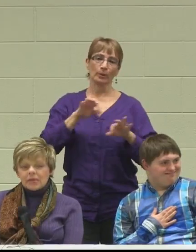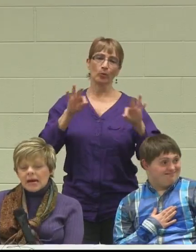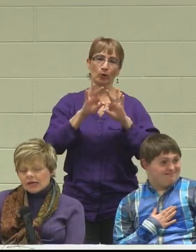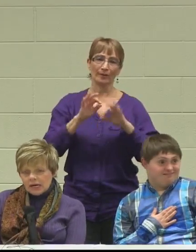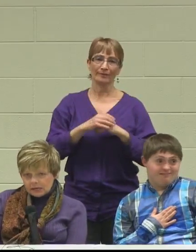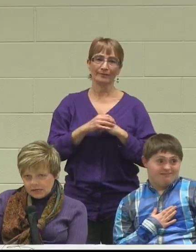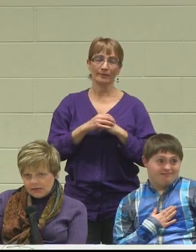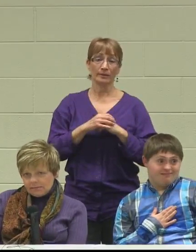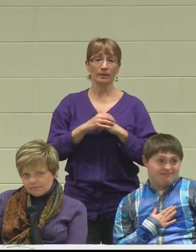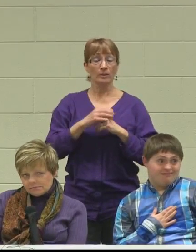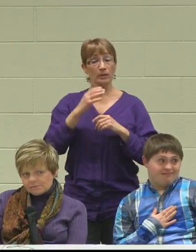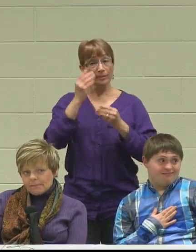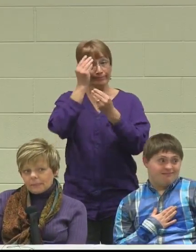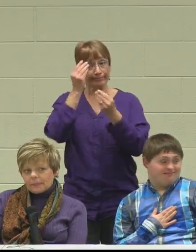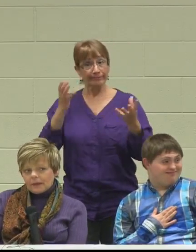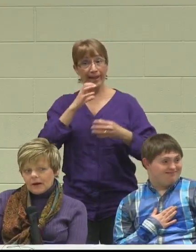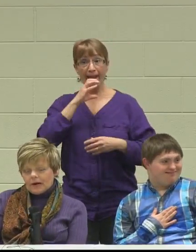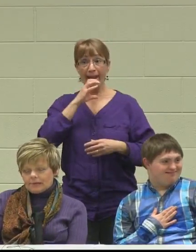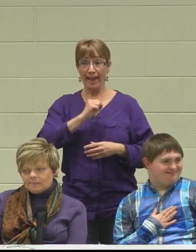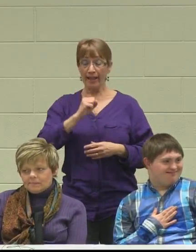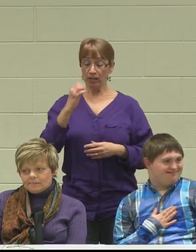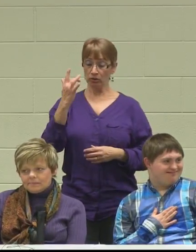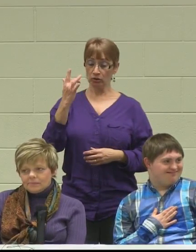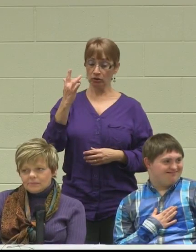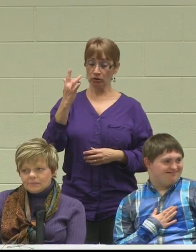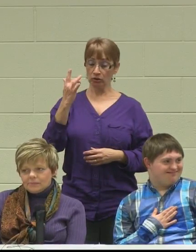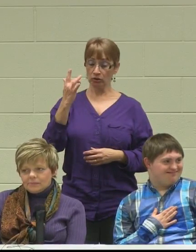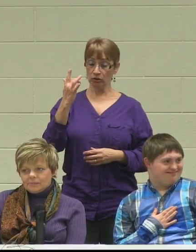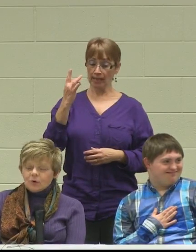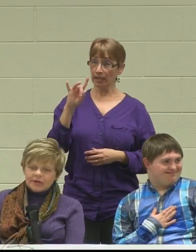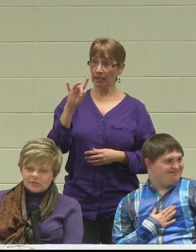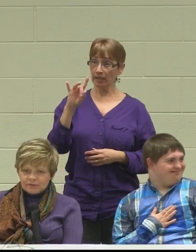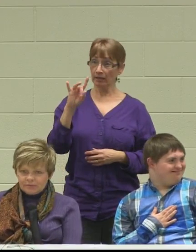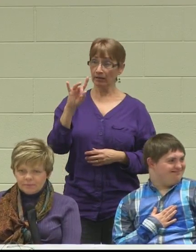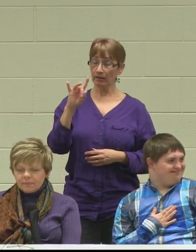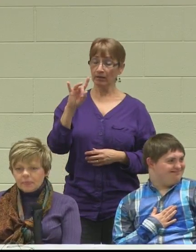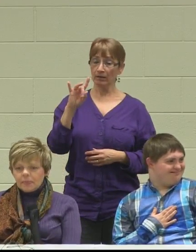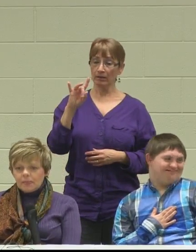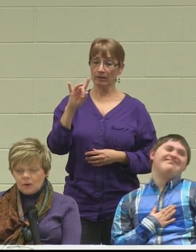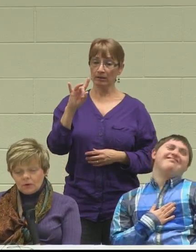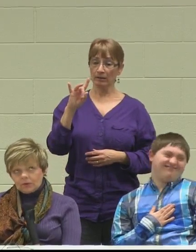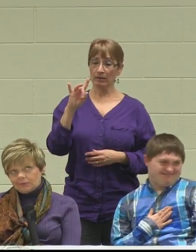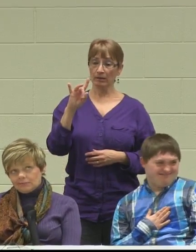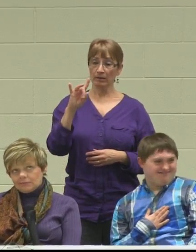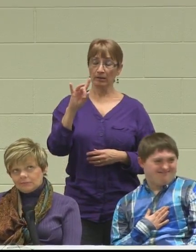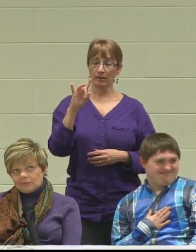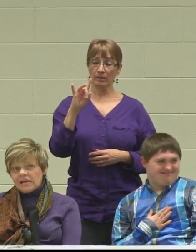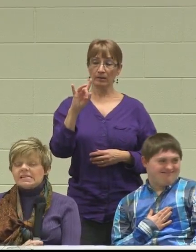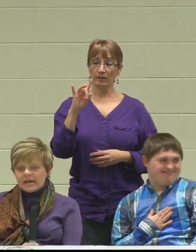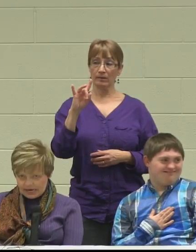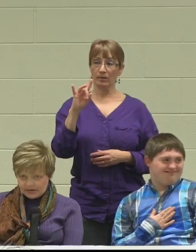At 18, you have to have guardianship, or in case